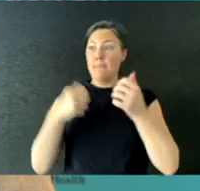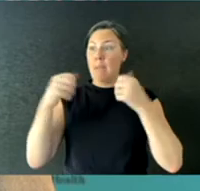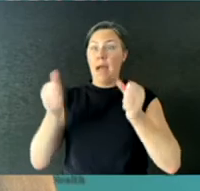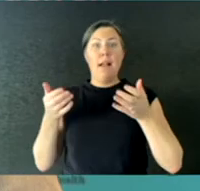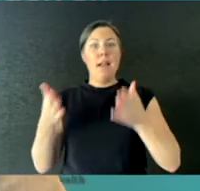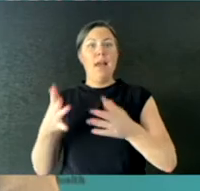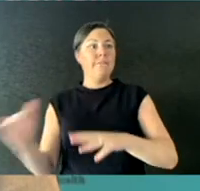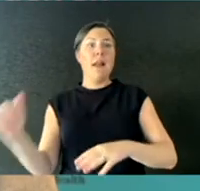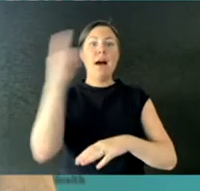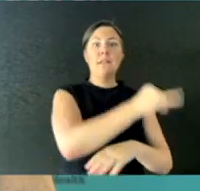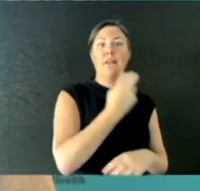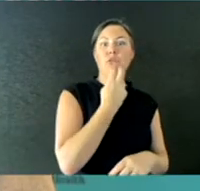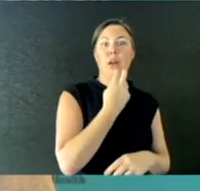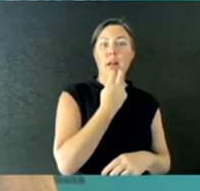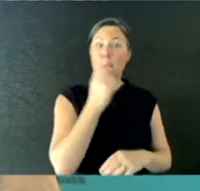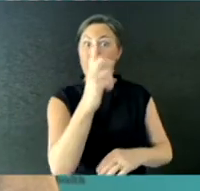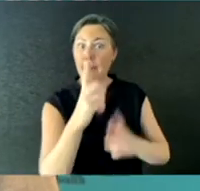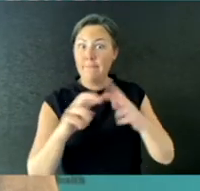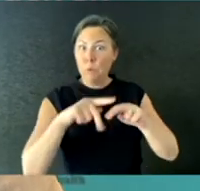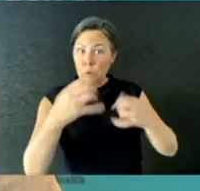Don't get on that plane if you're unwell or at all feeling unwell.